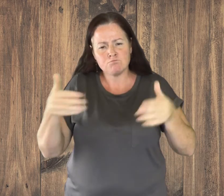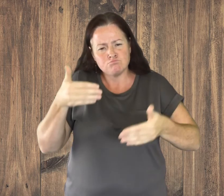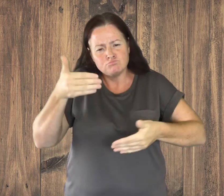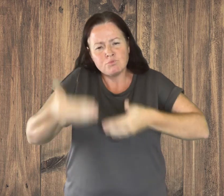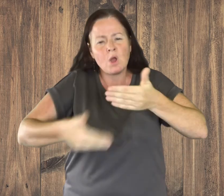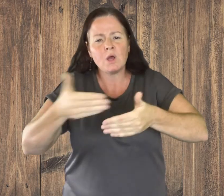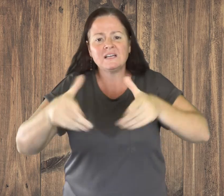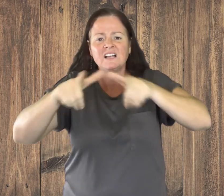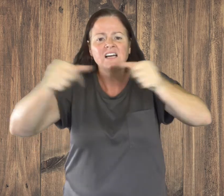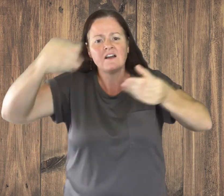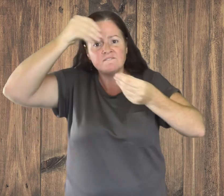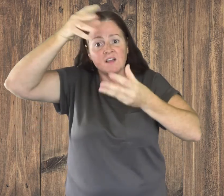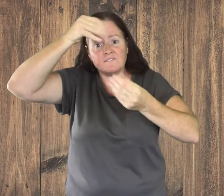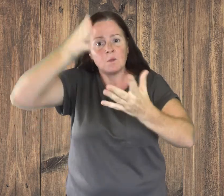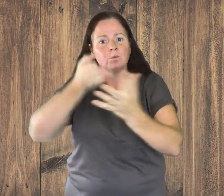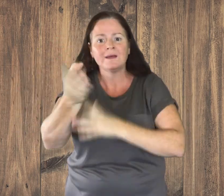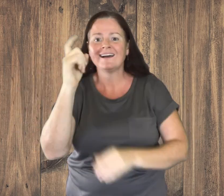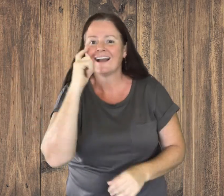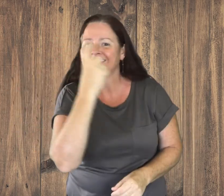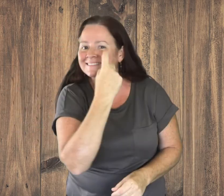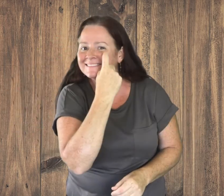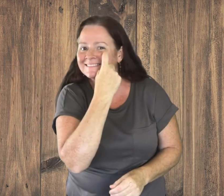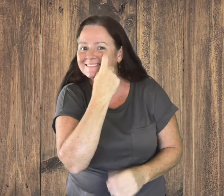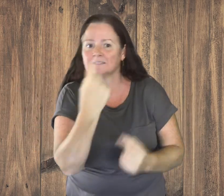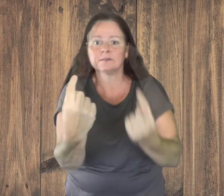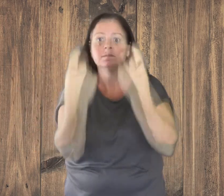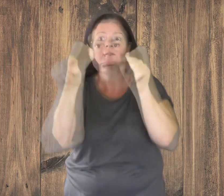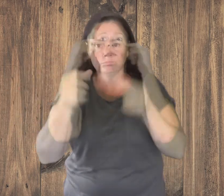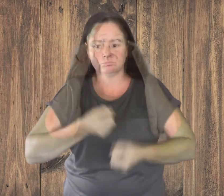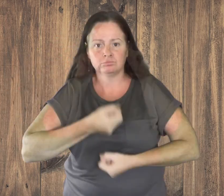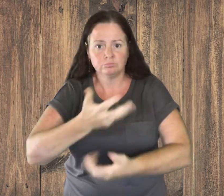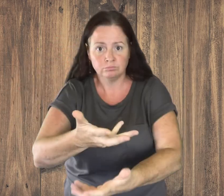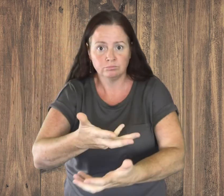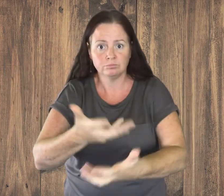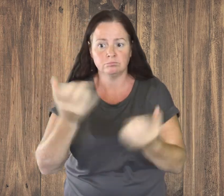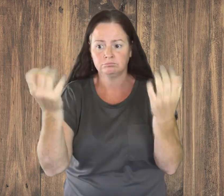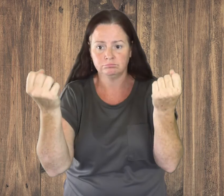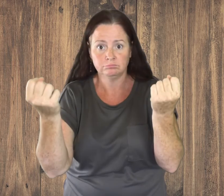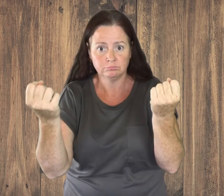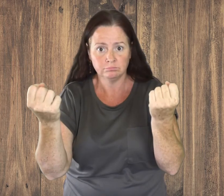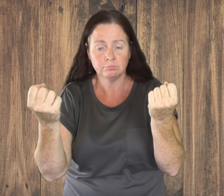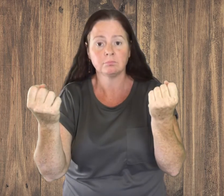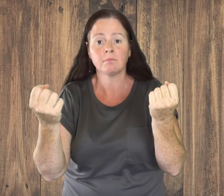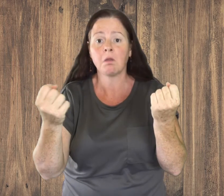With signing, the brain processes linguistic information through the eyes.